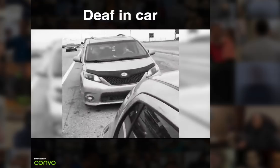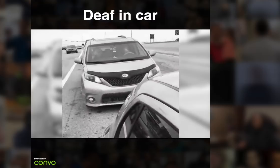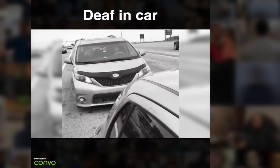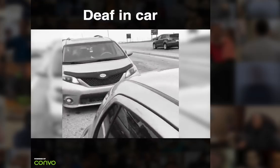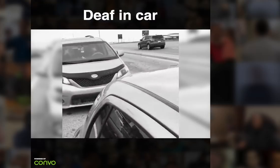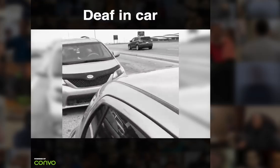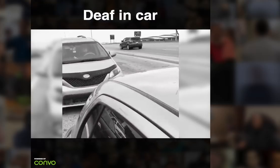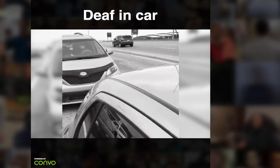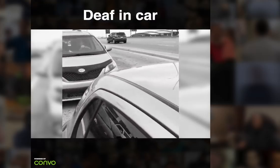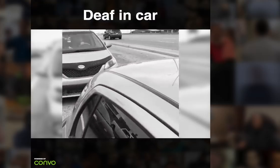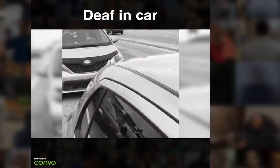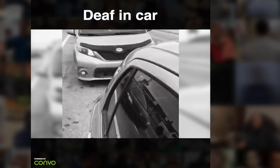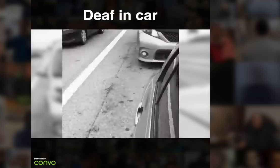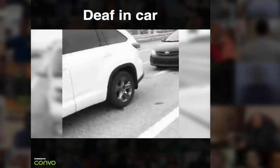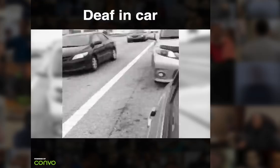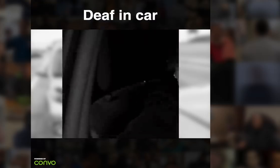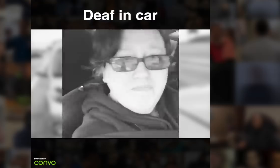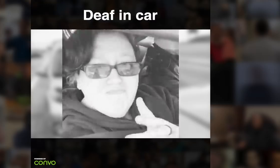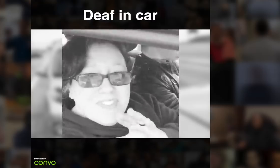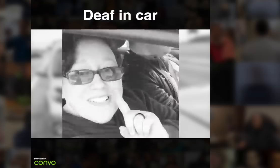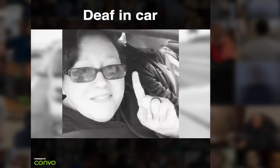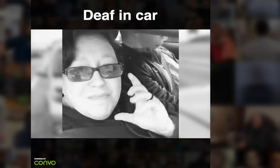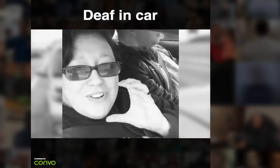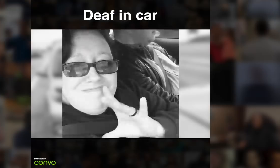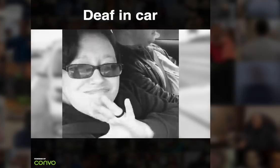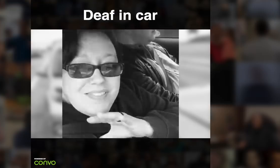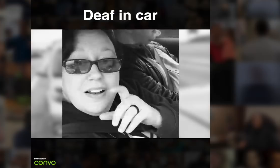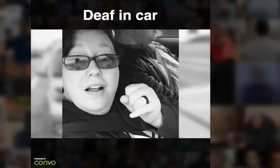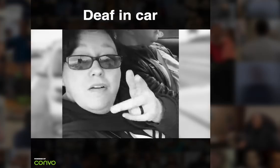Love you! This is a cool way of how the deaf can communicate.